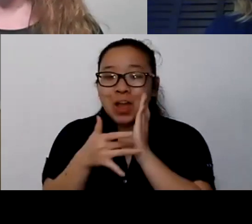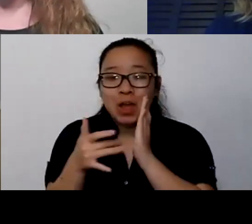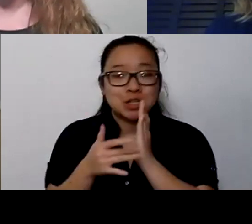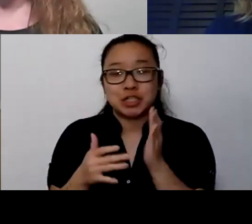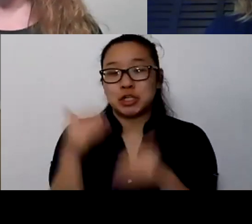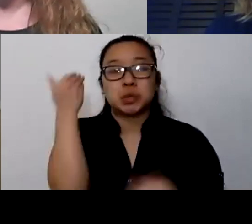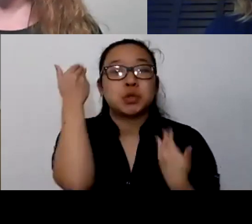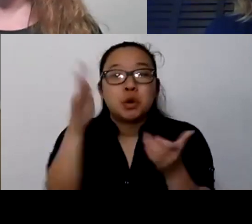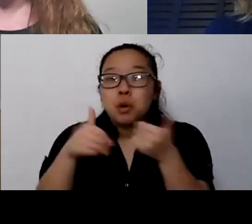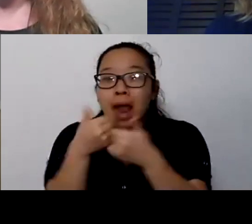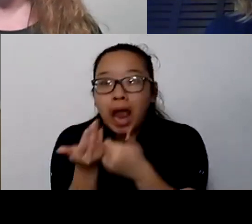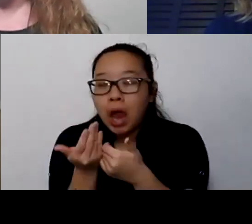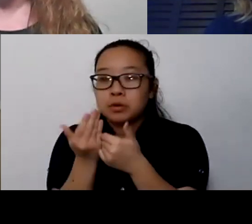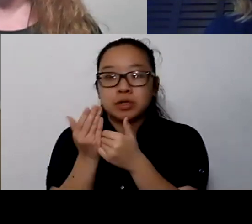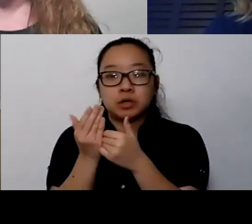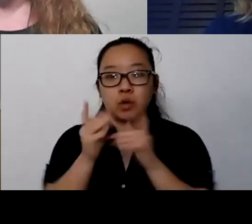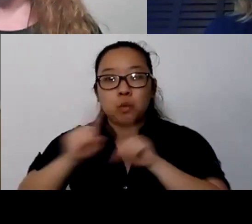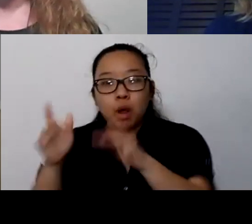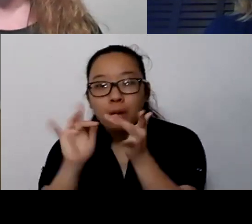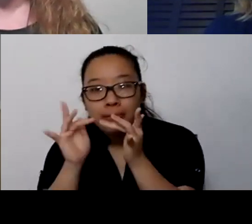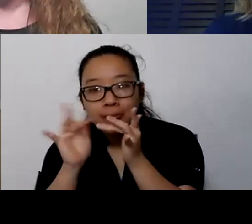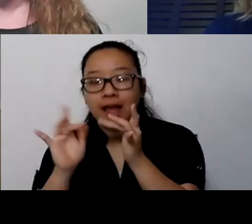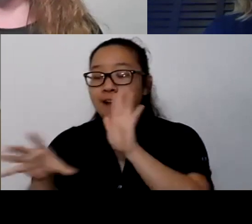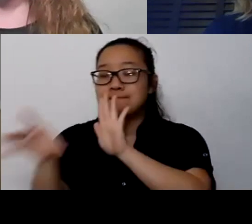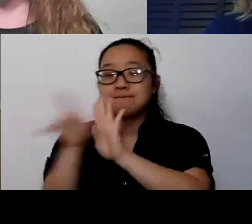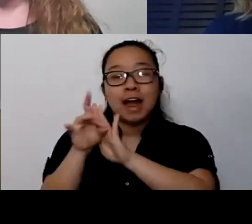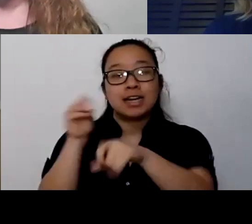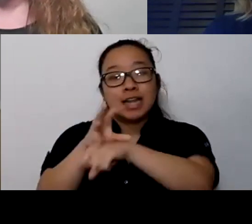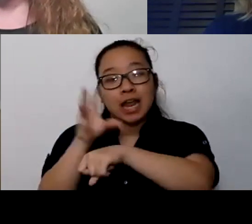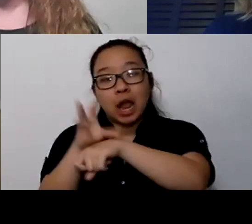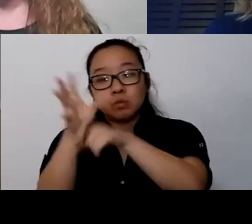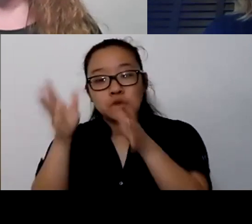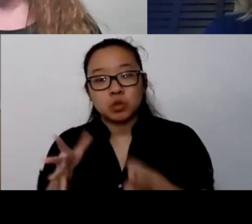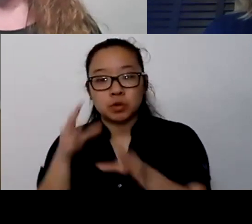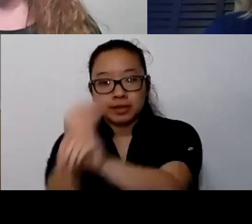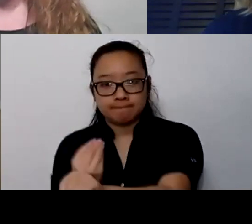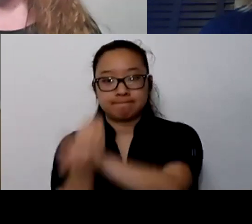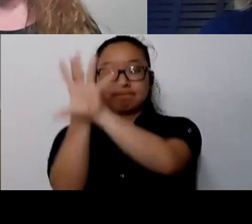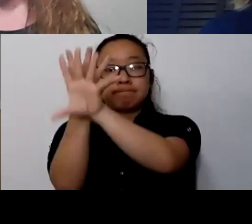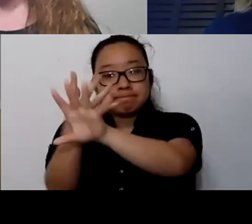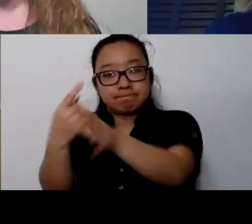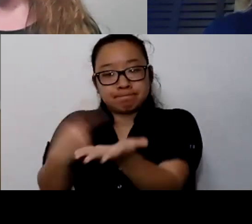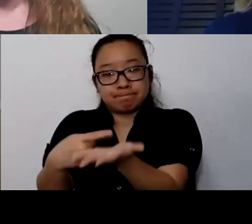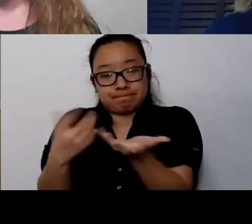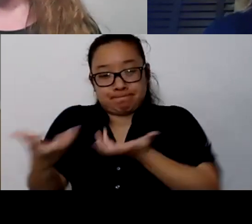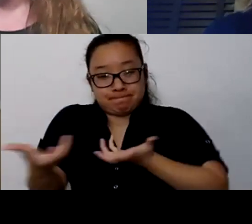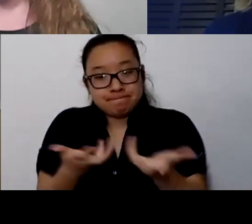And circling back to youth and a lot of the traditional ways that you've connected with each other